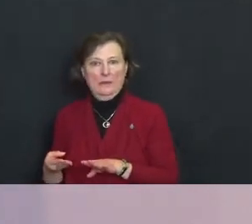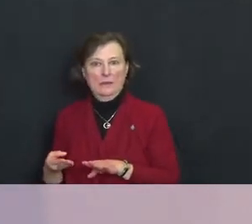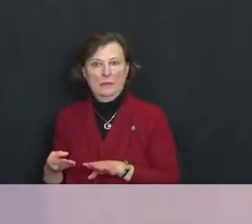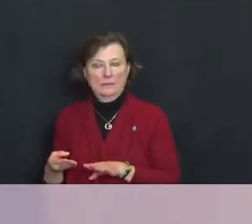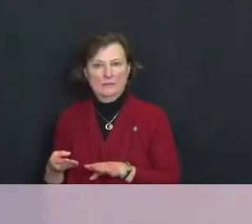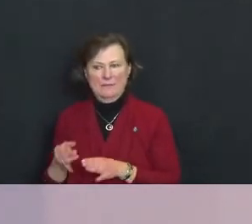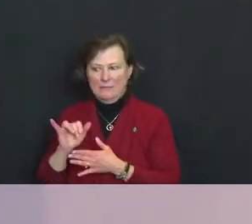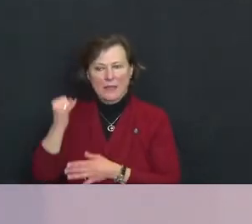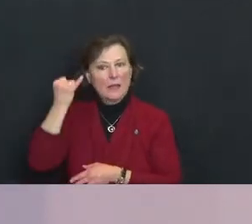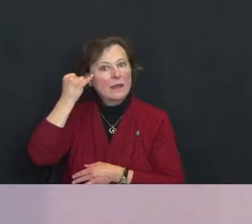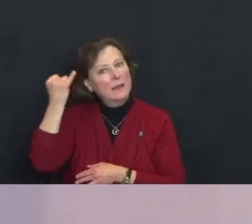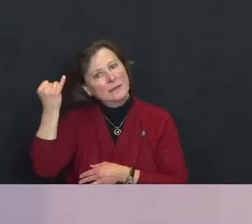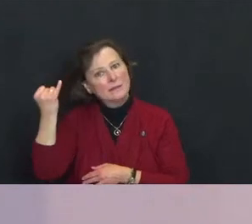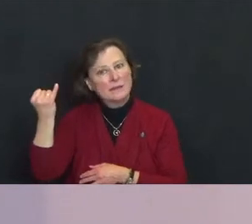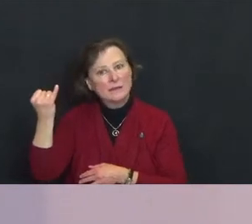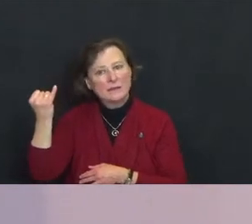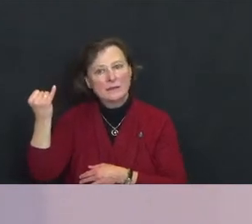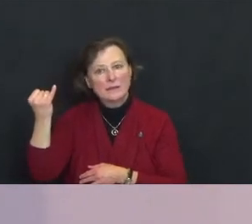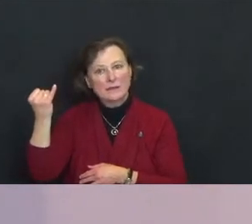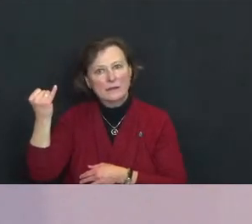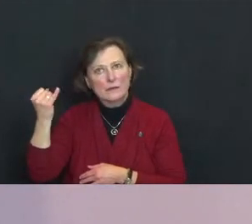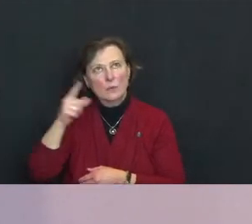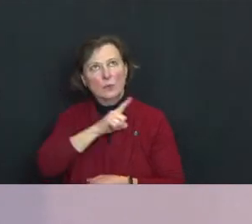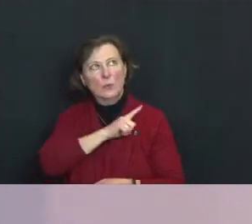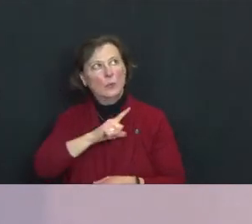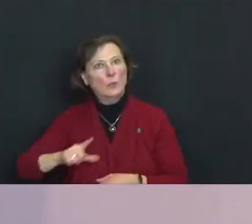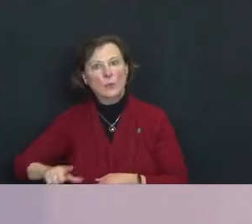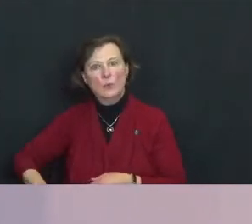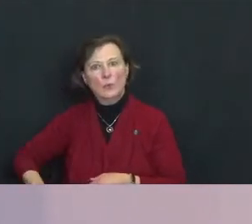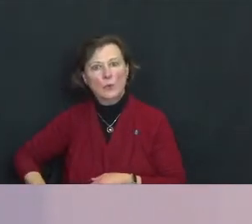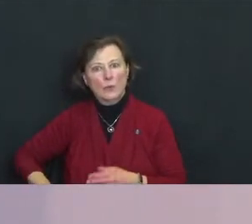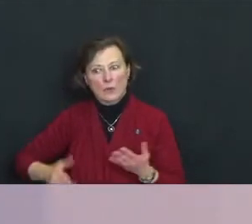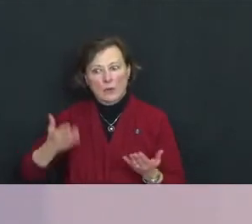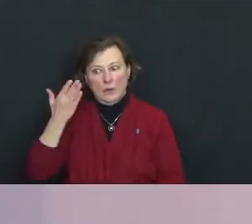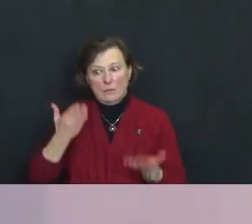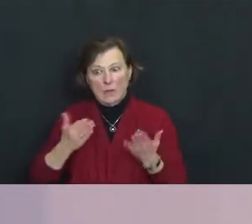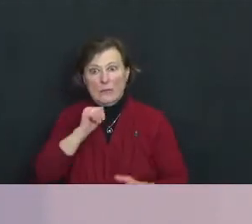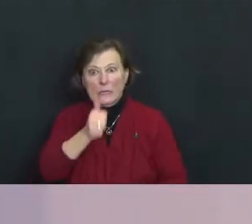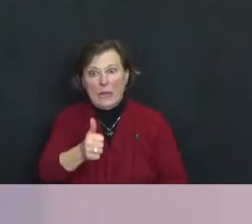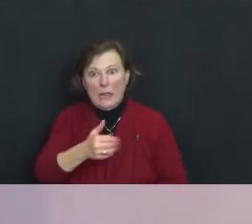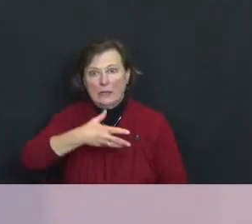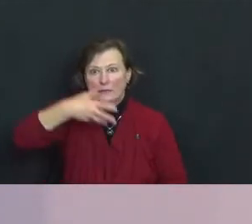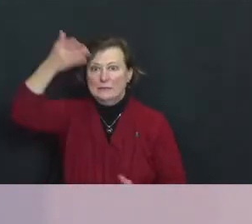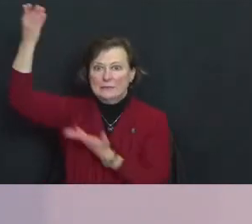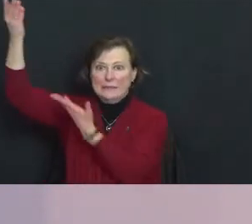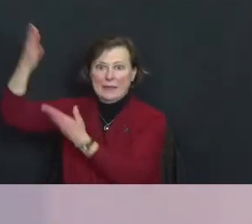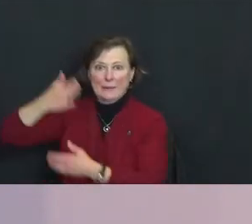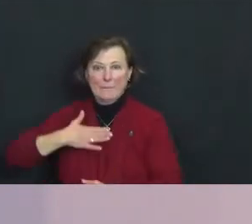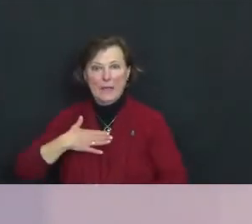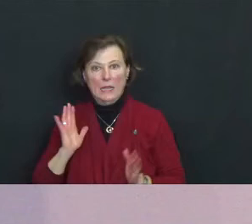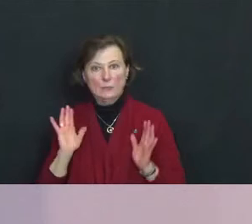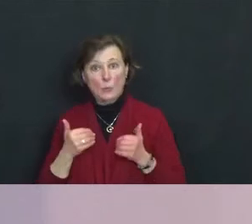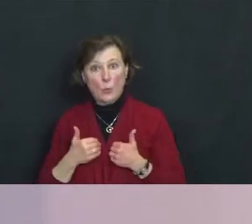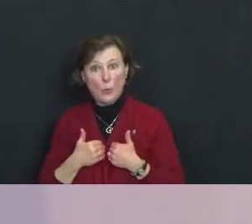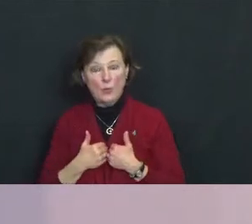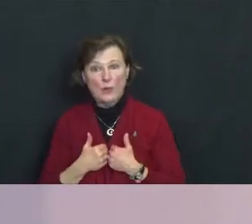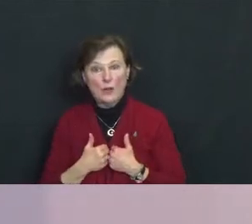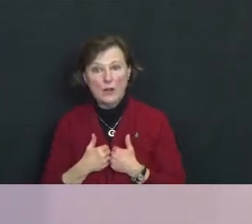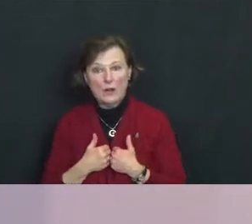This idea that the lord might not take my soul.